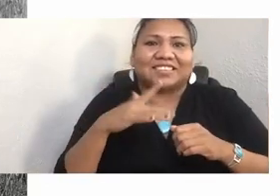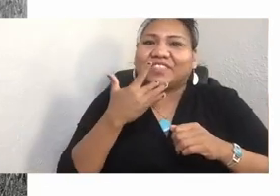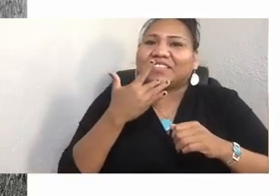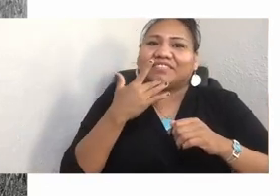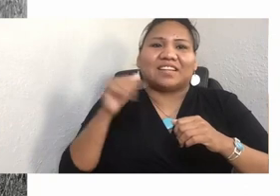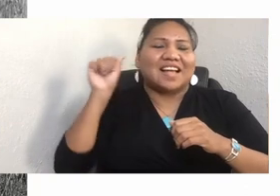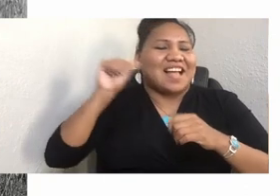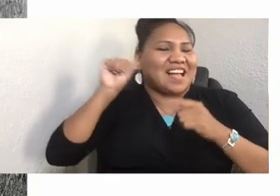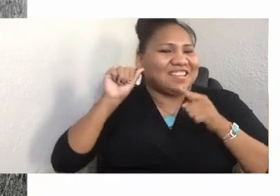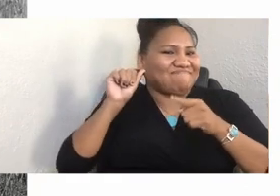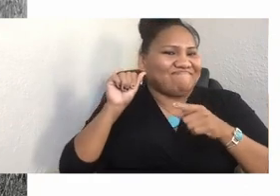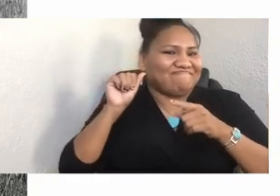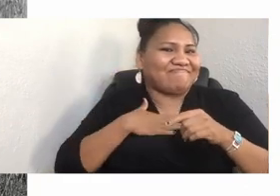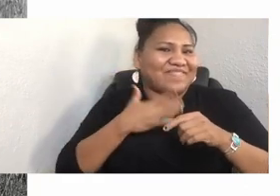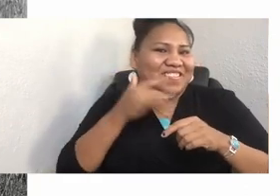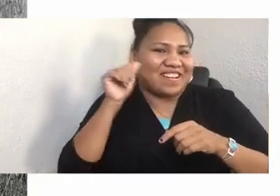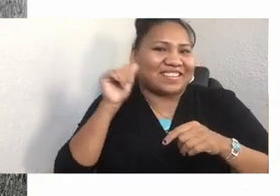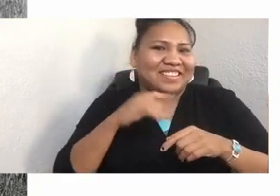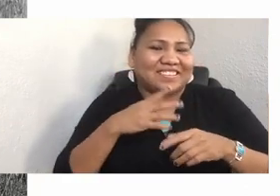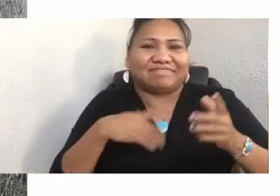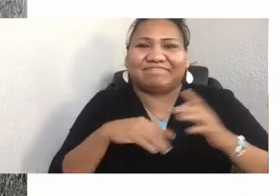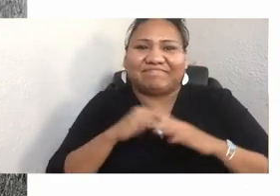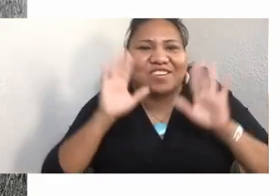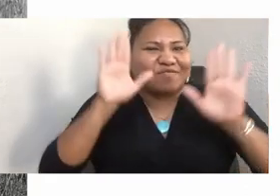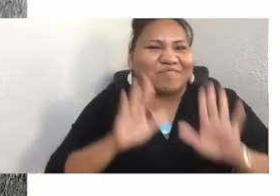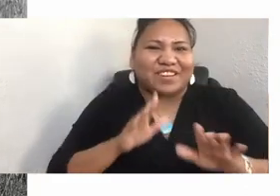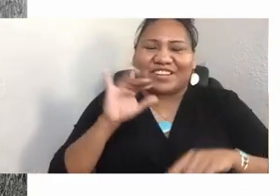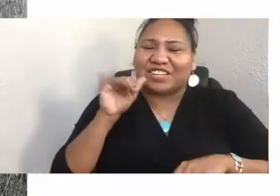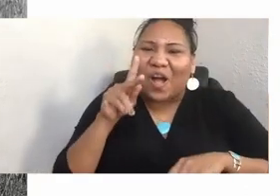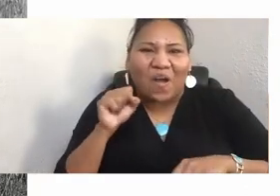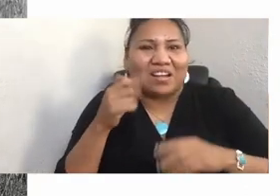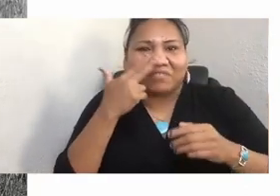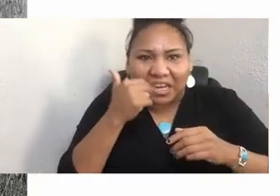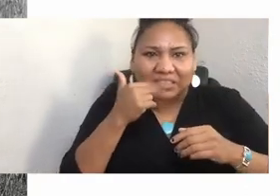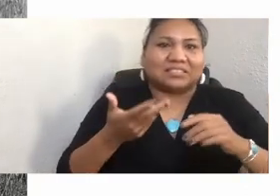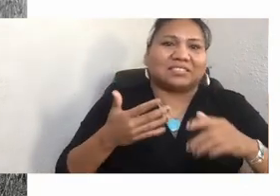She has really good jokes. She makes you feel like you're at home. She's a champion beader.